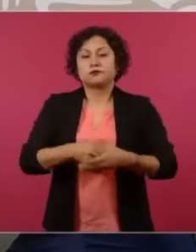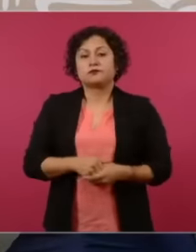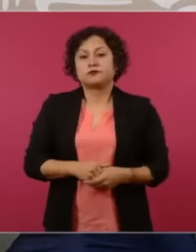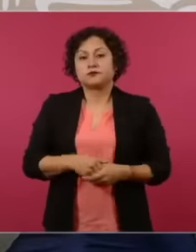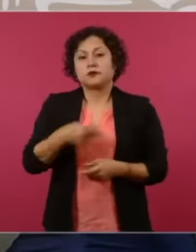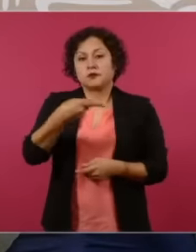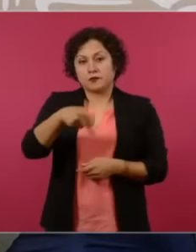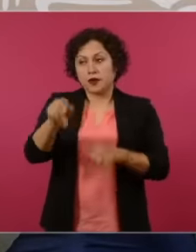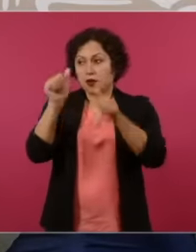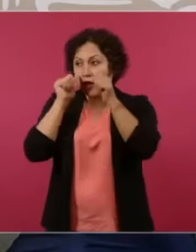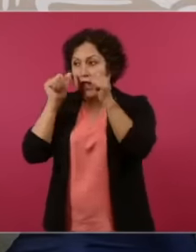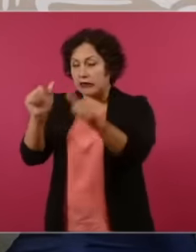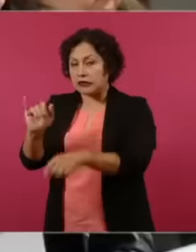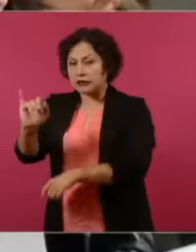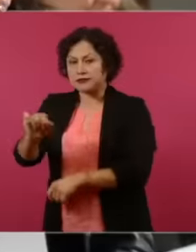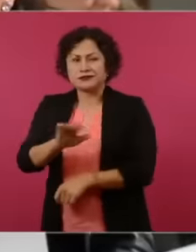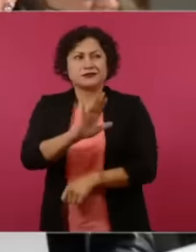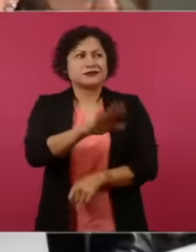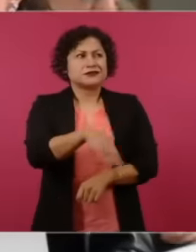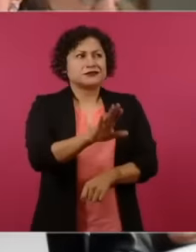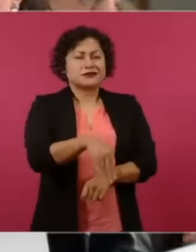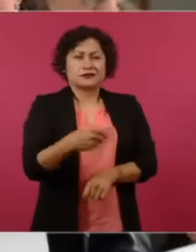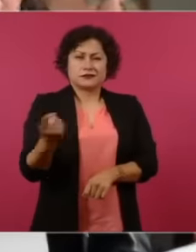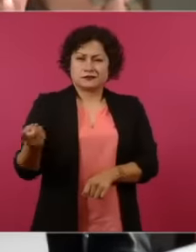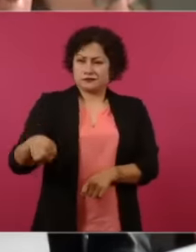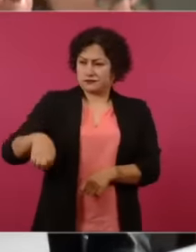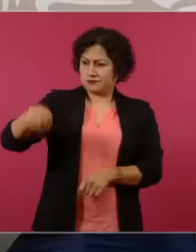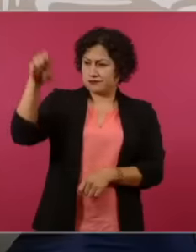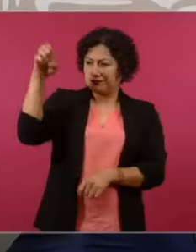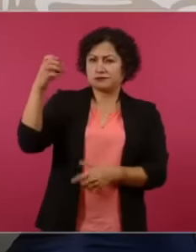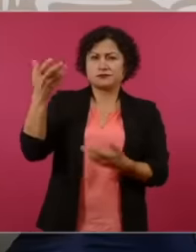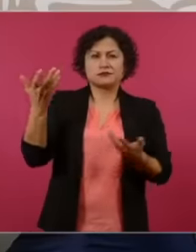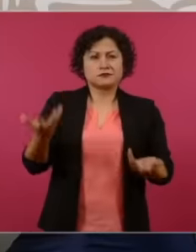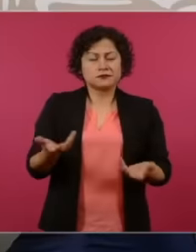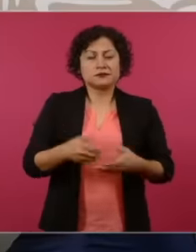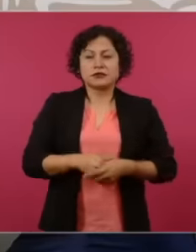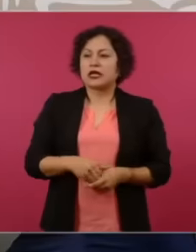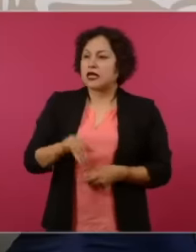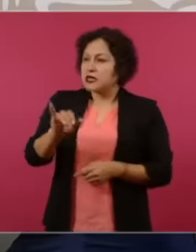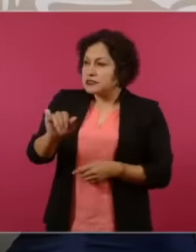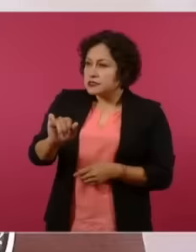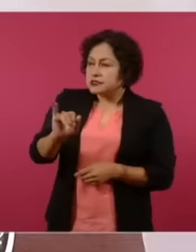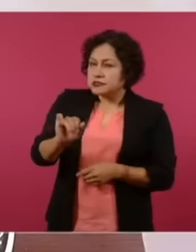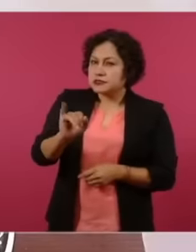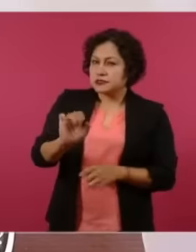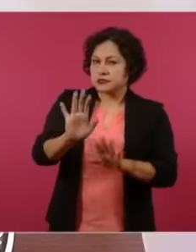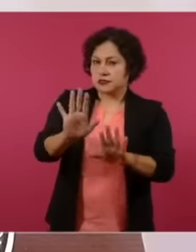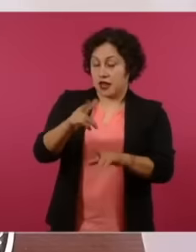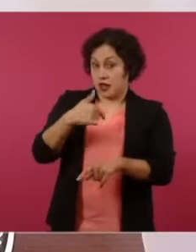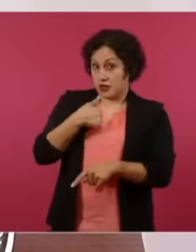because they are elderly president yes yes yes yes and also tell you nothing more than